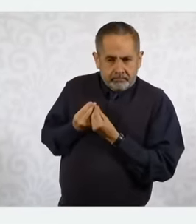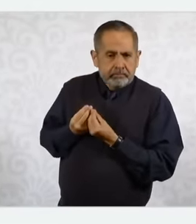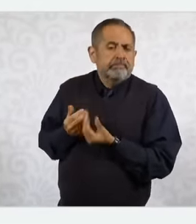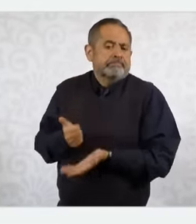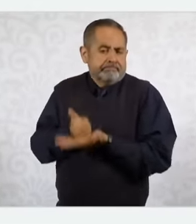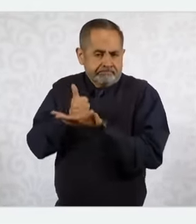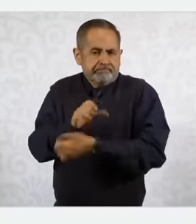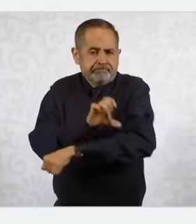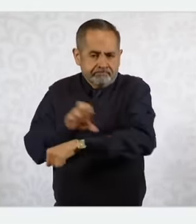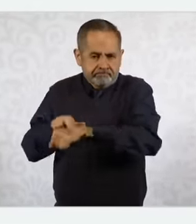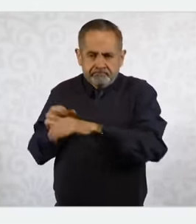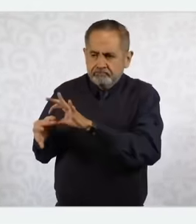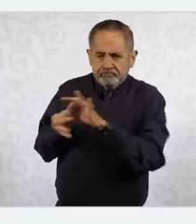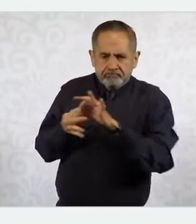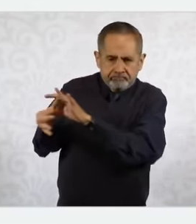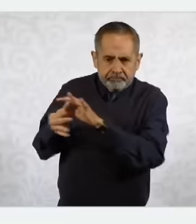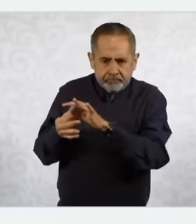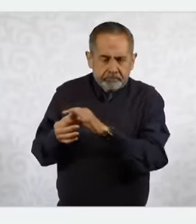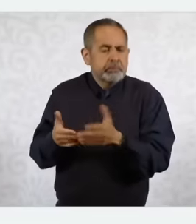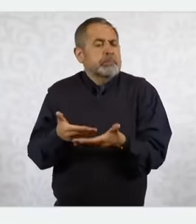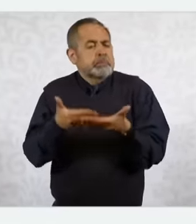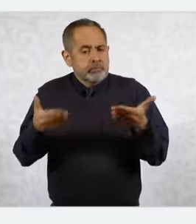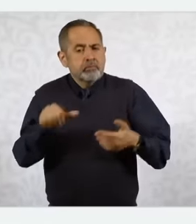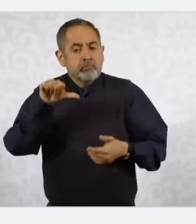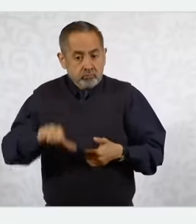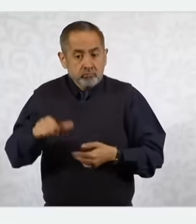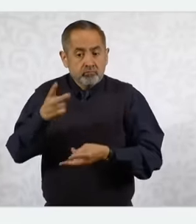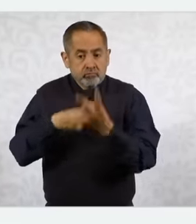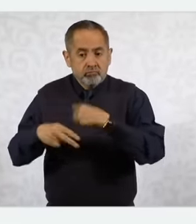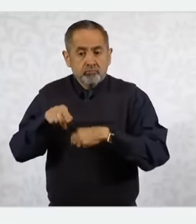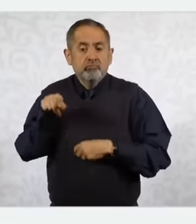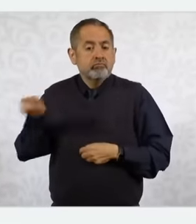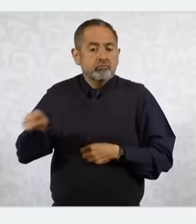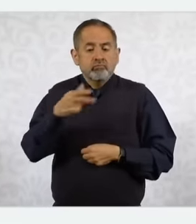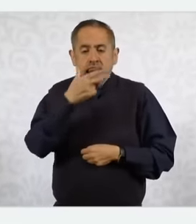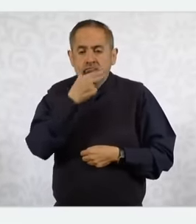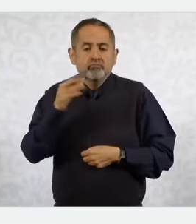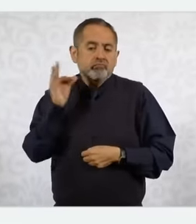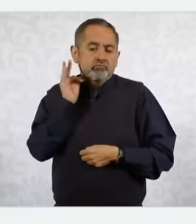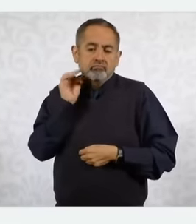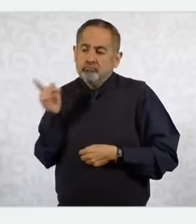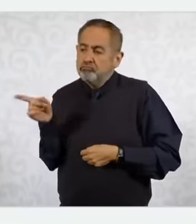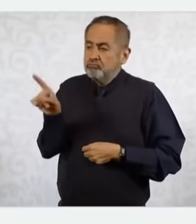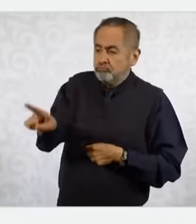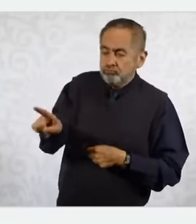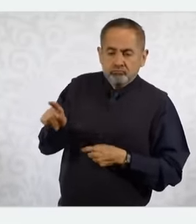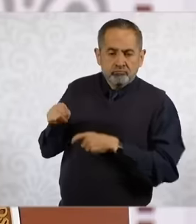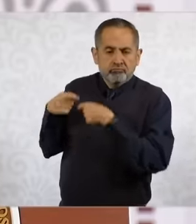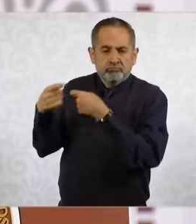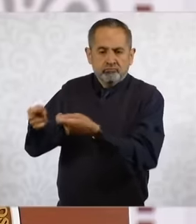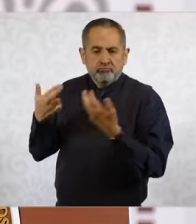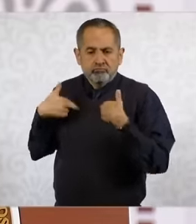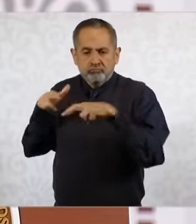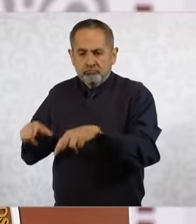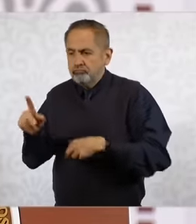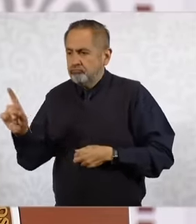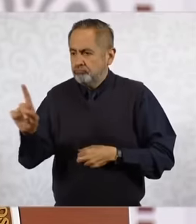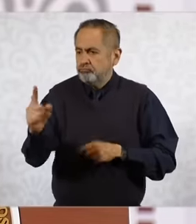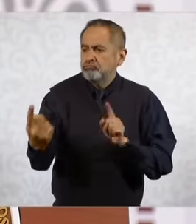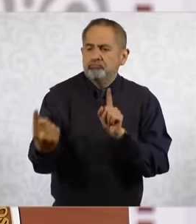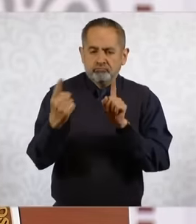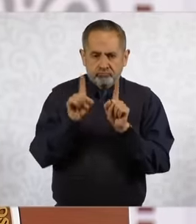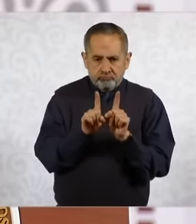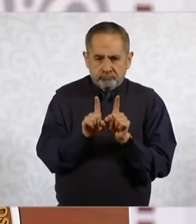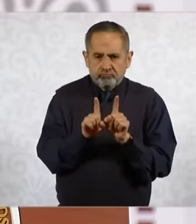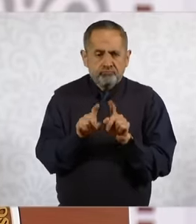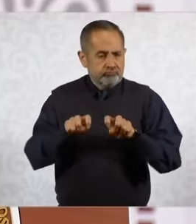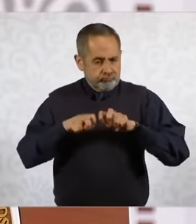So Today a prosecutor arrived in the name of prosecutor Gerz Manero as part of